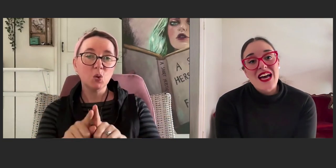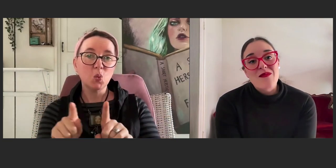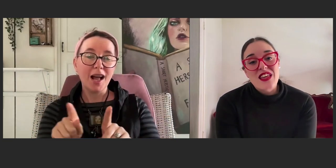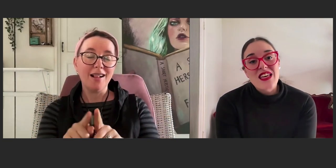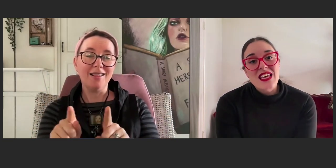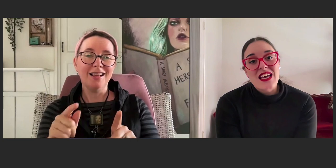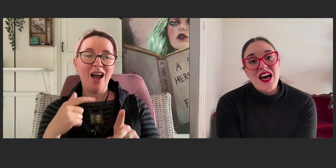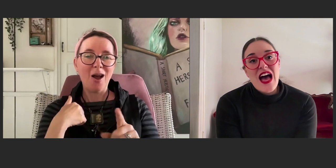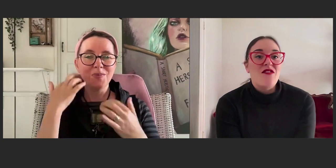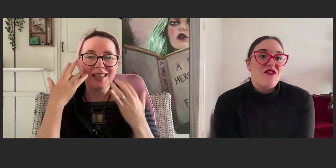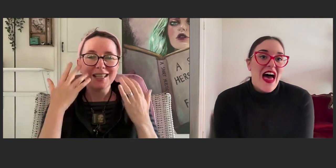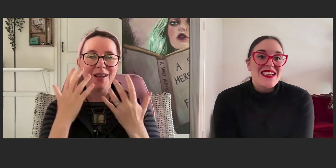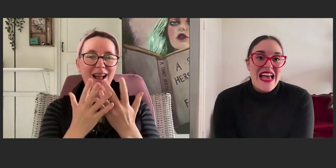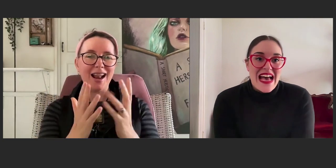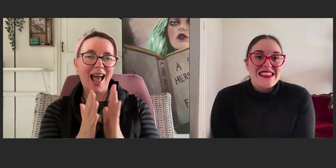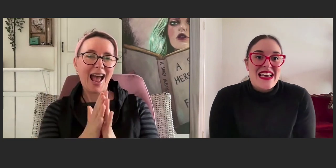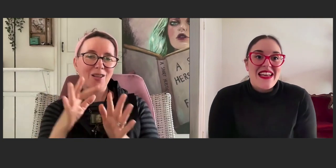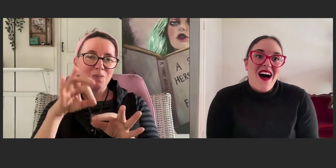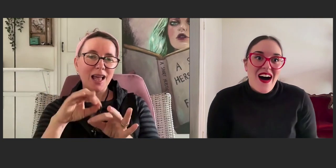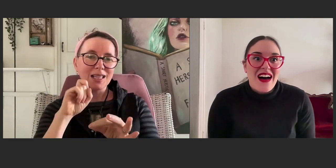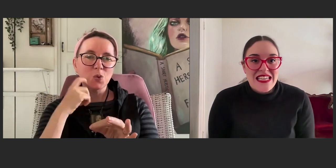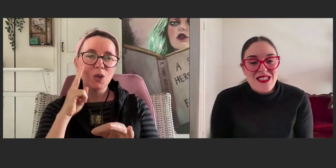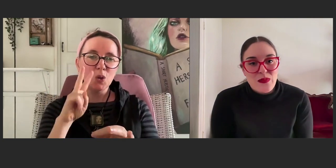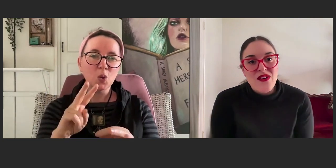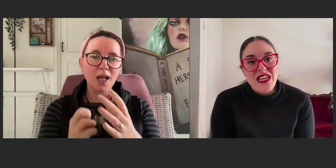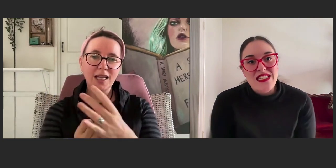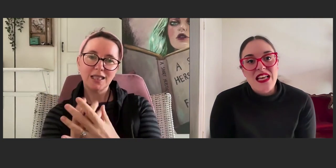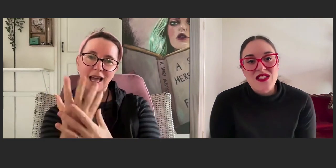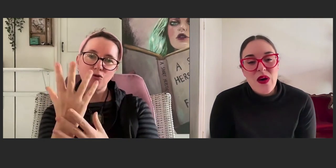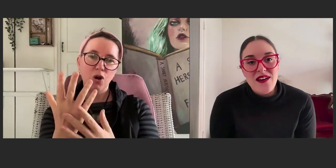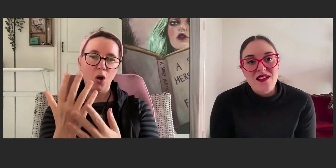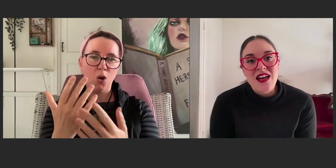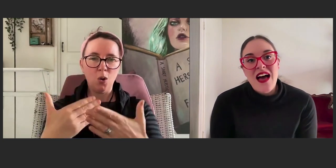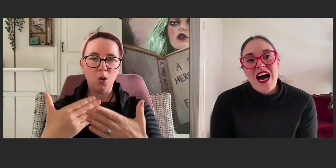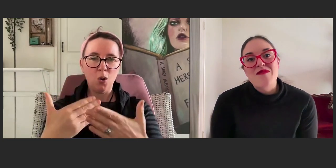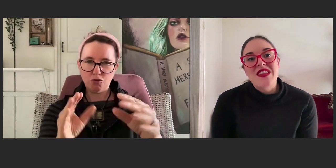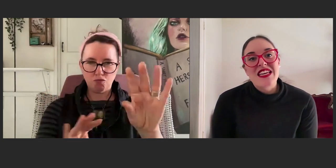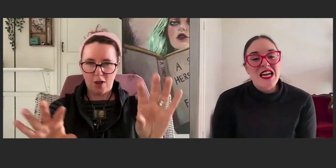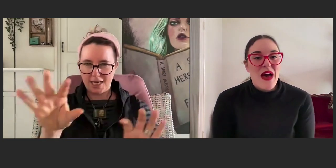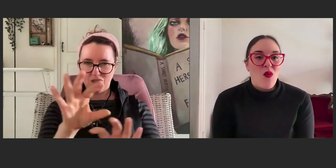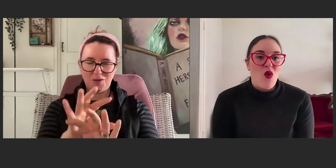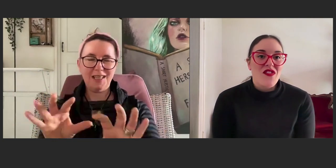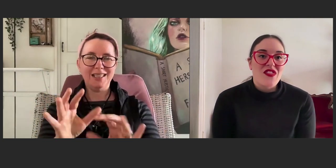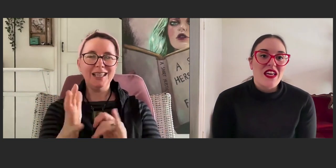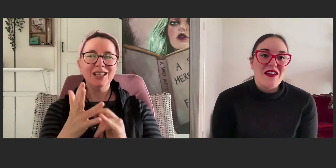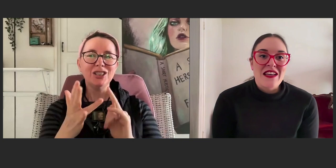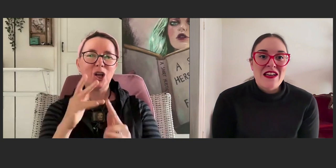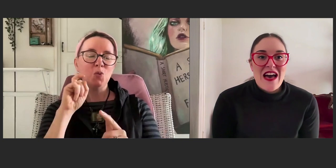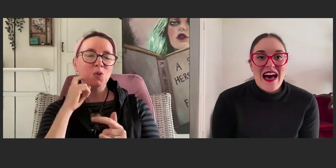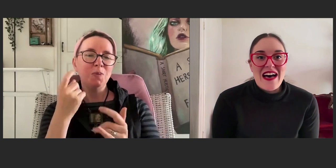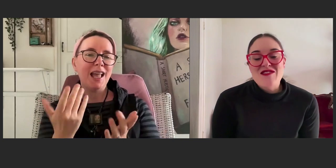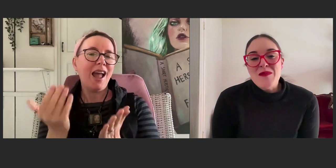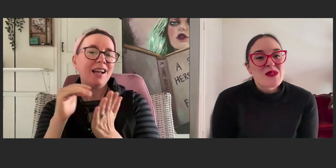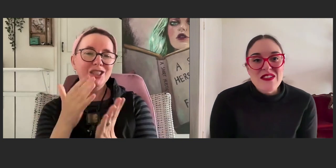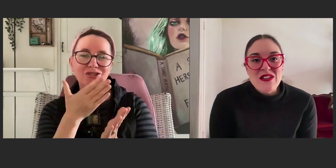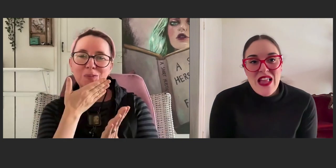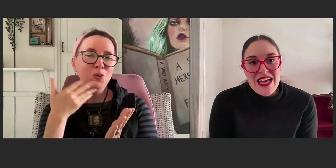I'm thinking of that as an art experience as well. I'm thinking about what the crops will look like